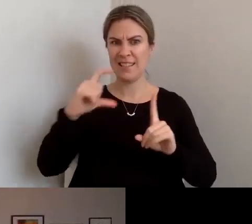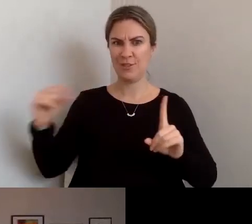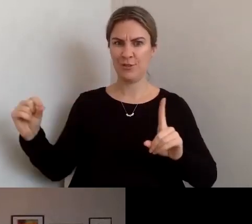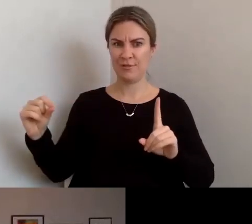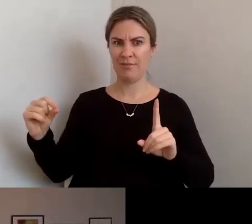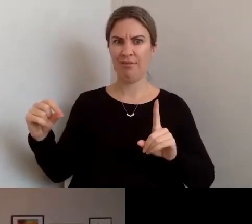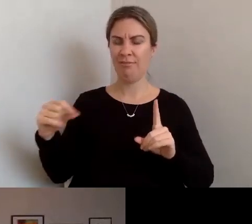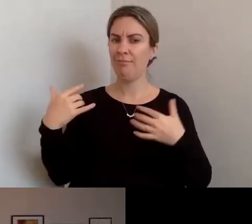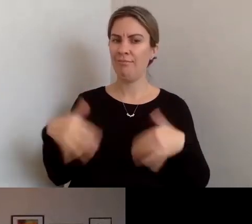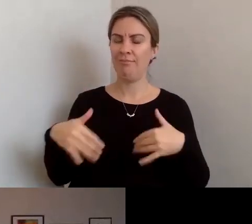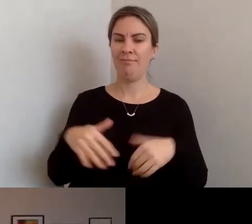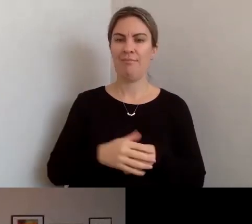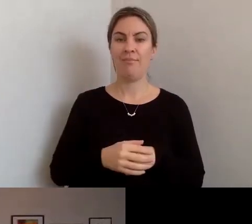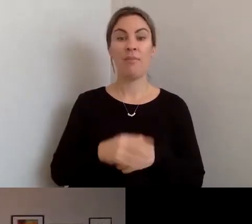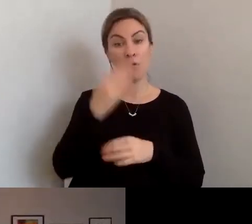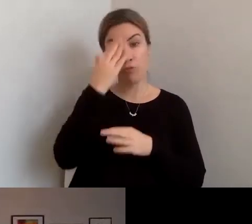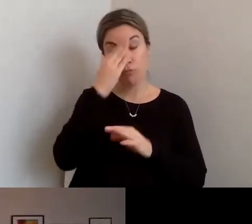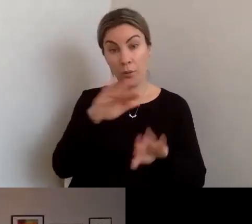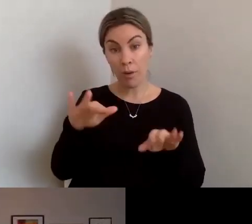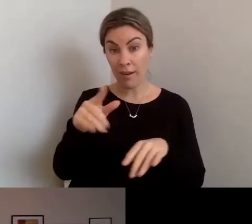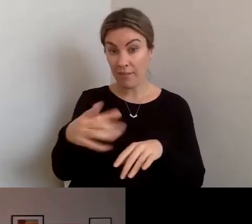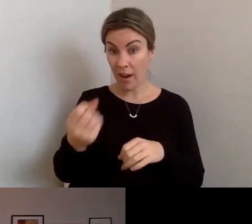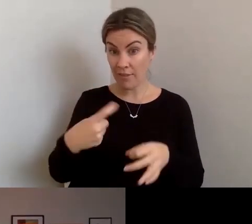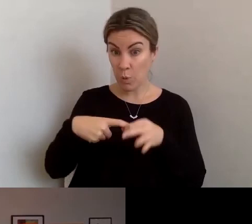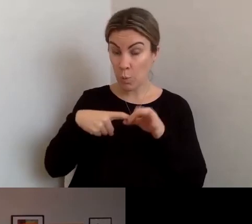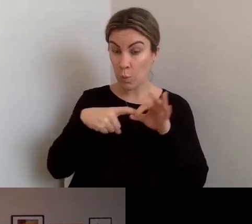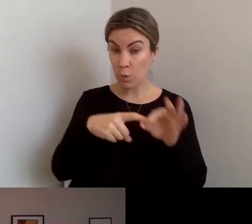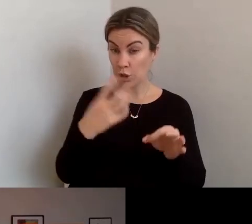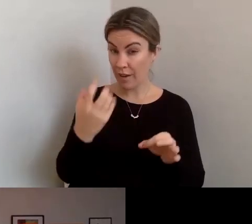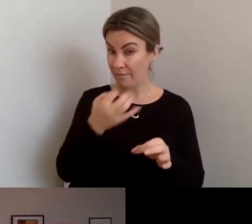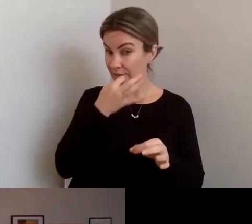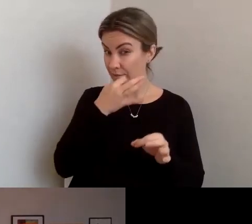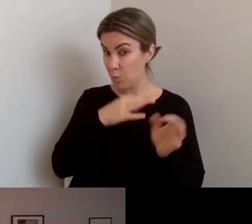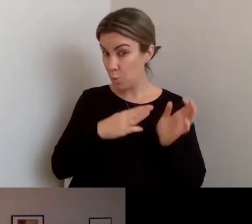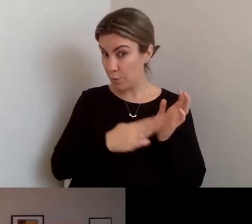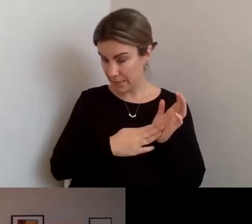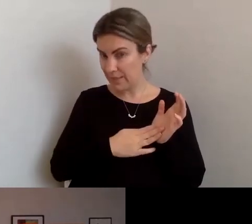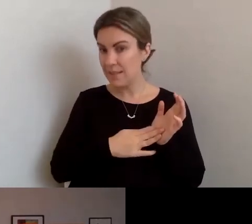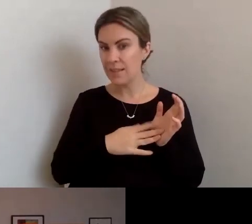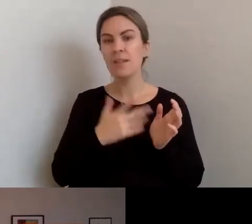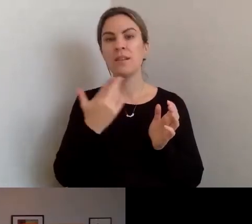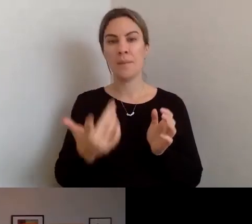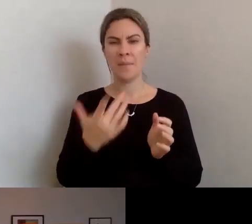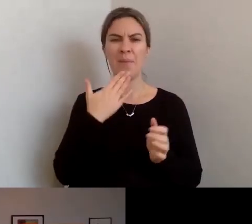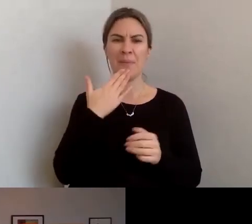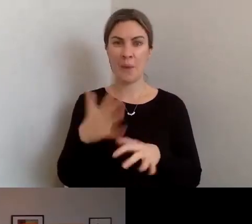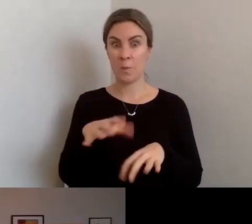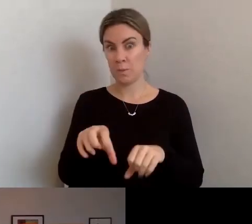questions for Jody and Martin, we've probably got a couple more minutes - I know we've run over, so thank you for hanging out. We've got another